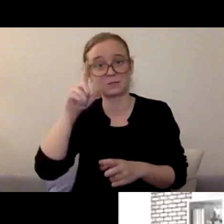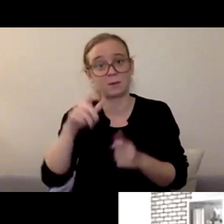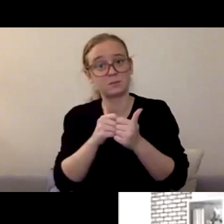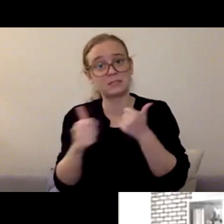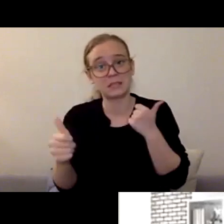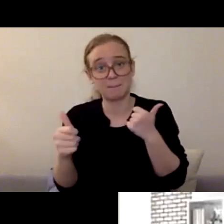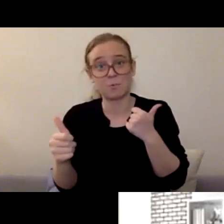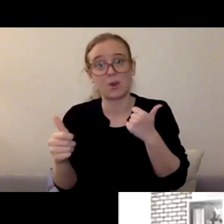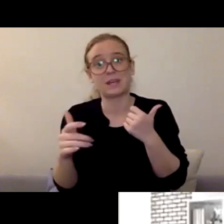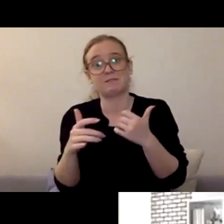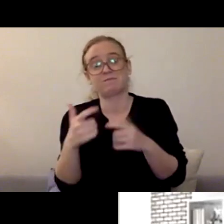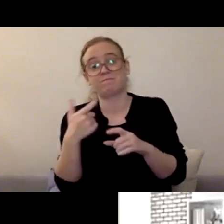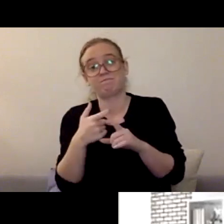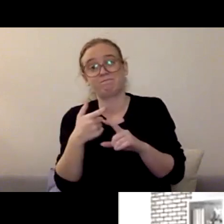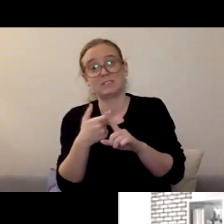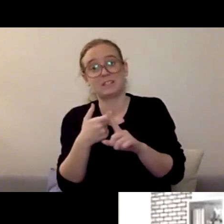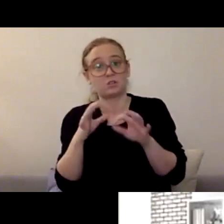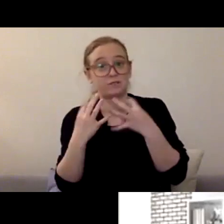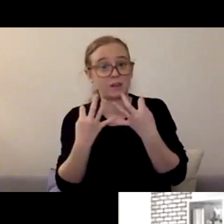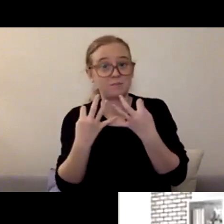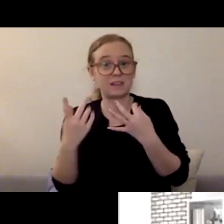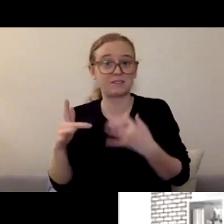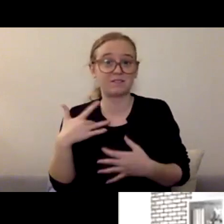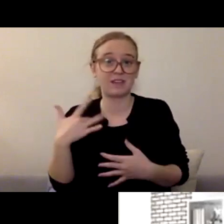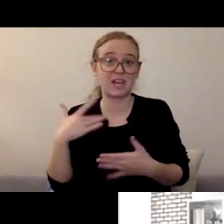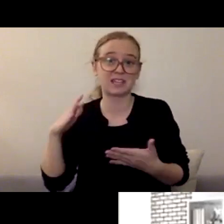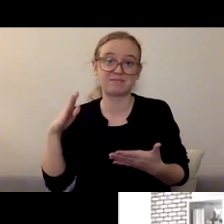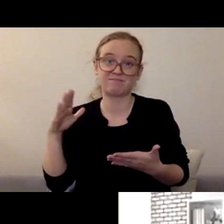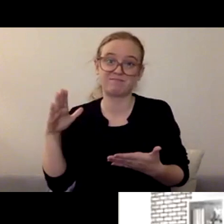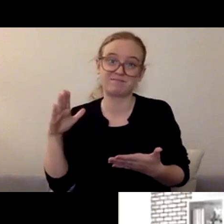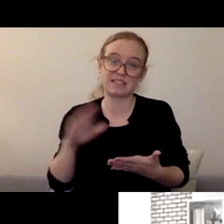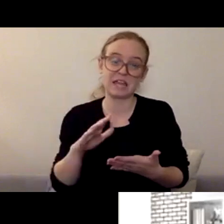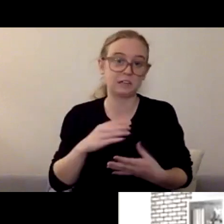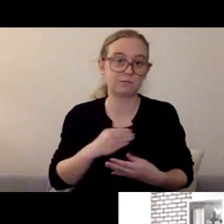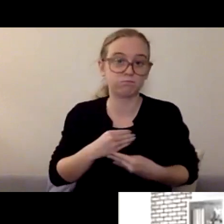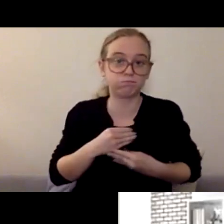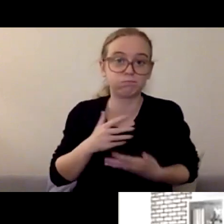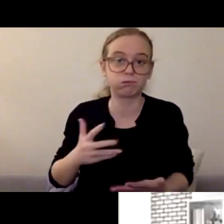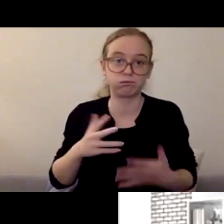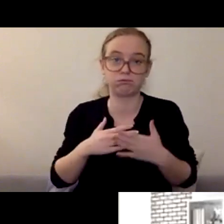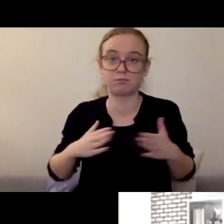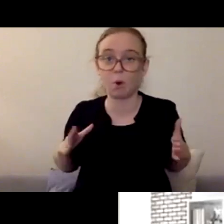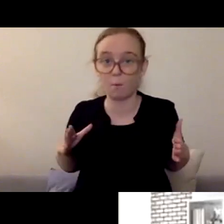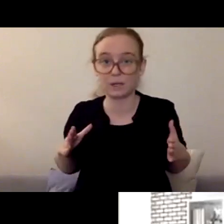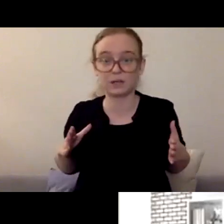to share some of the information that they want to right now with their parents. Doesn't mean don't try,